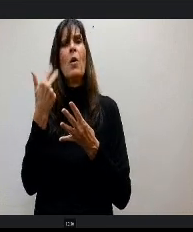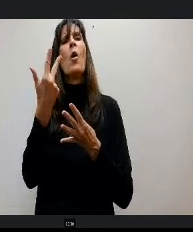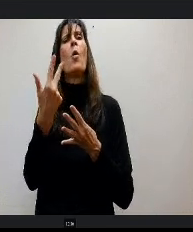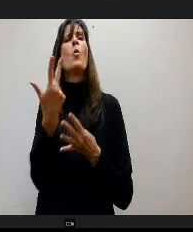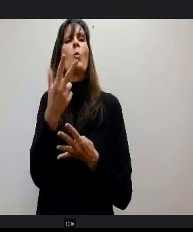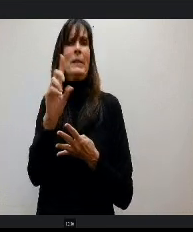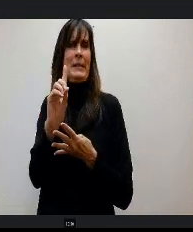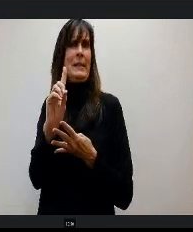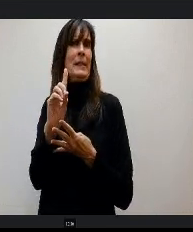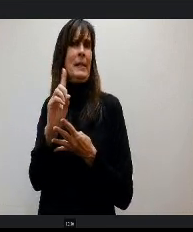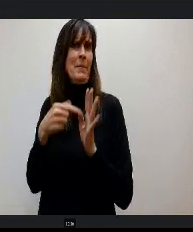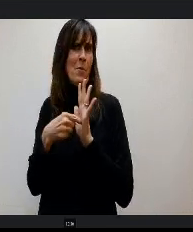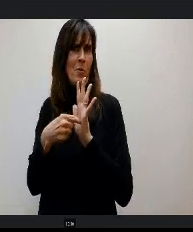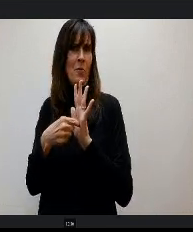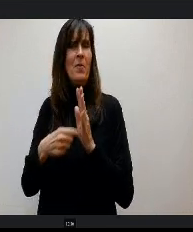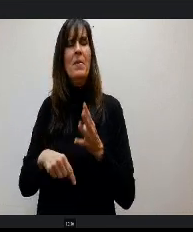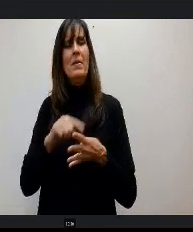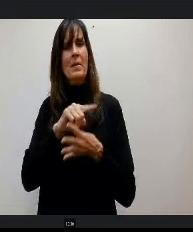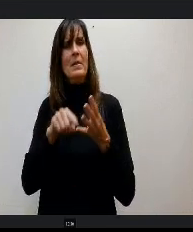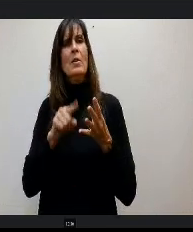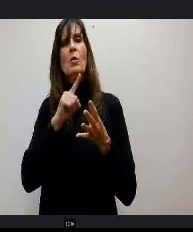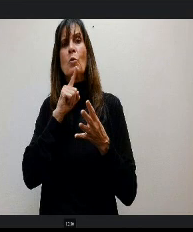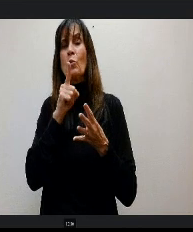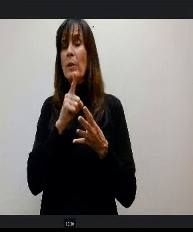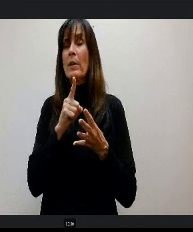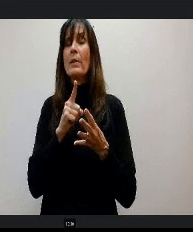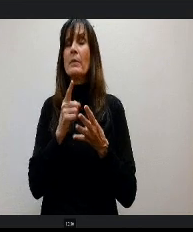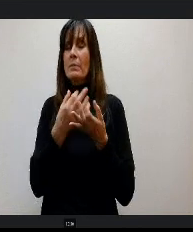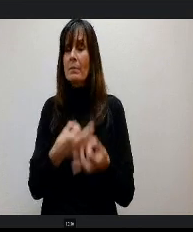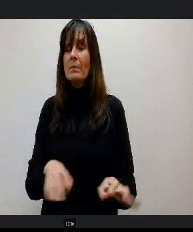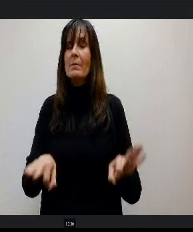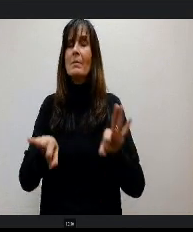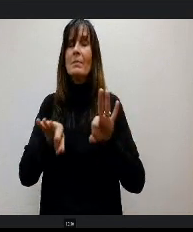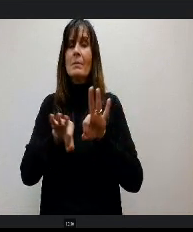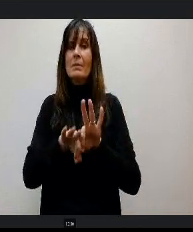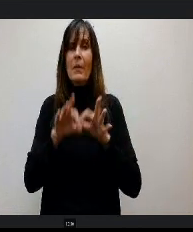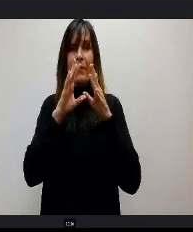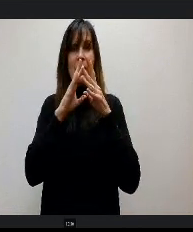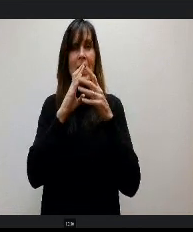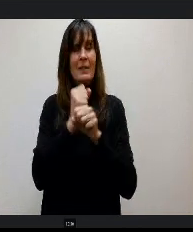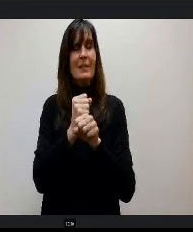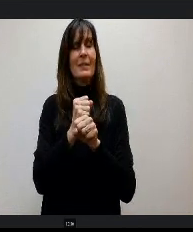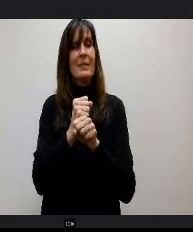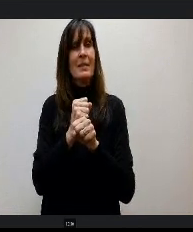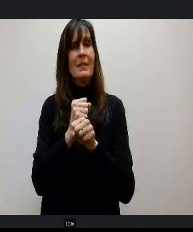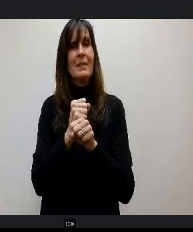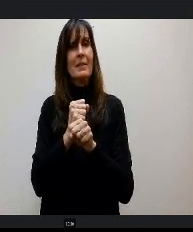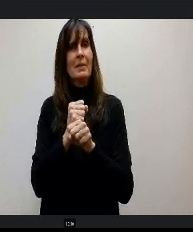So this is a real low key way for students to get introduced to those. I forget who was speaking earlier. Maybe it was Doctor Paraso was